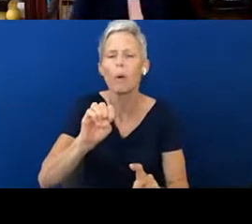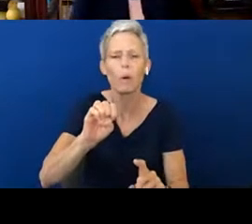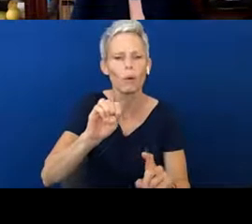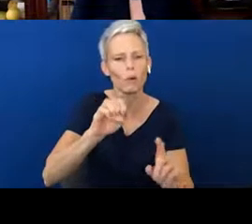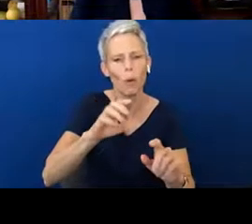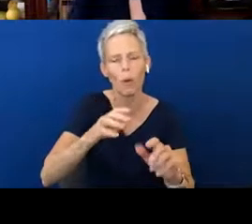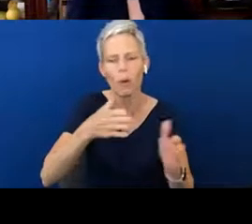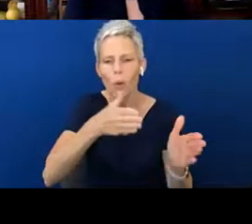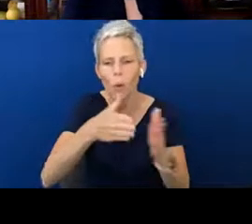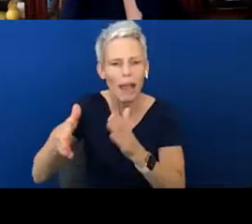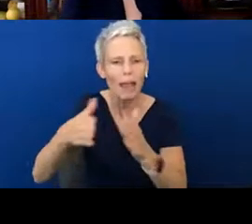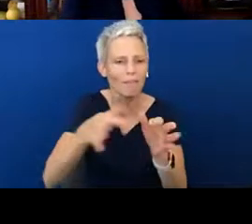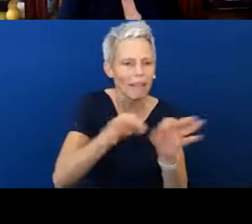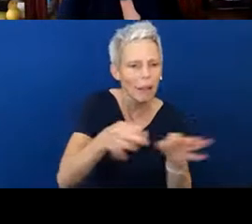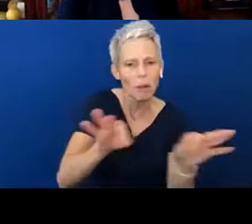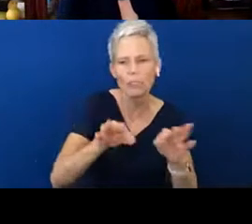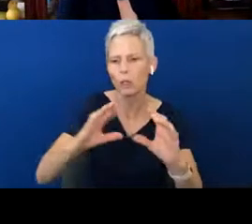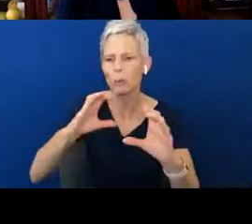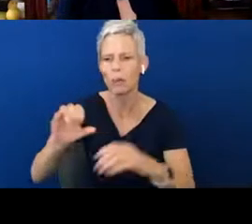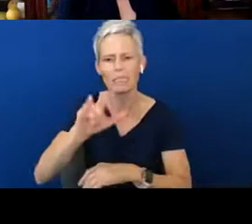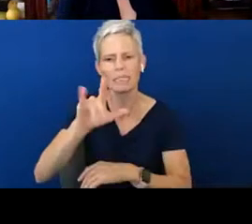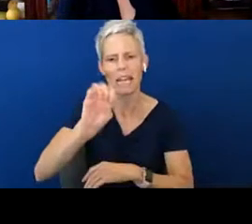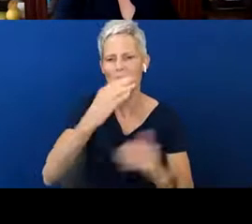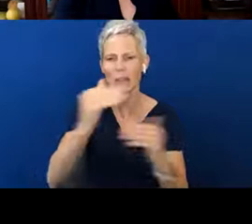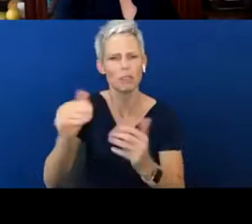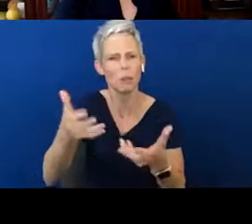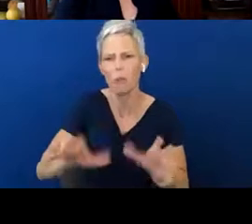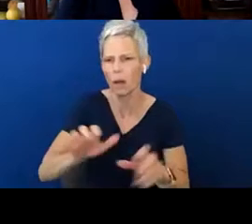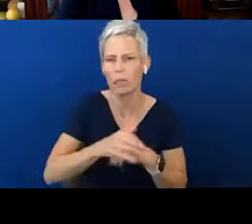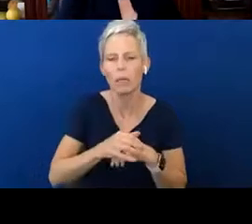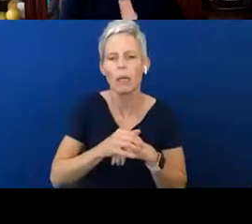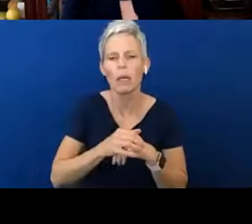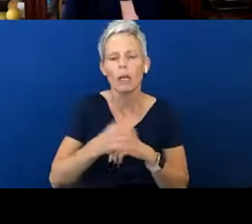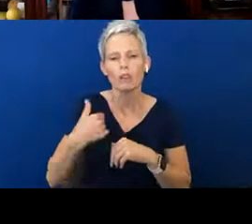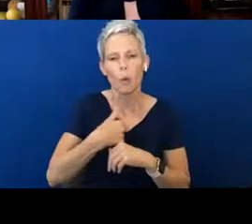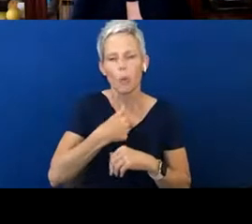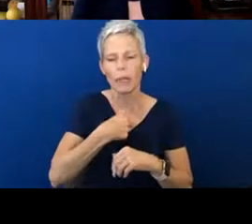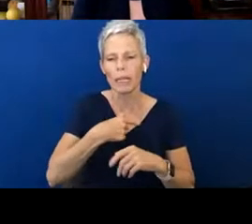communication style. But when we worked, sat down, had conversations with these different